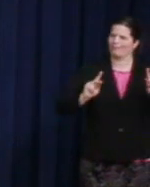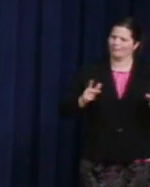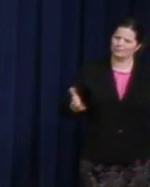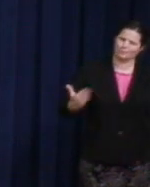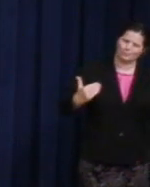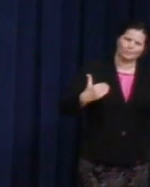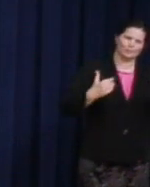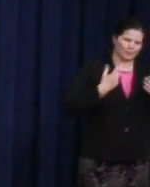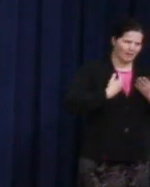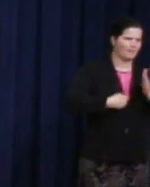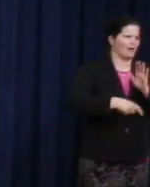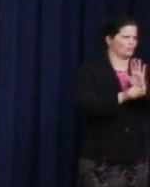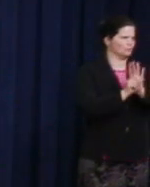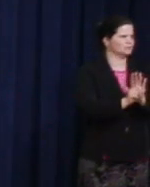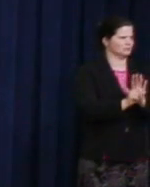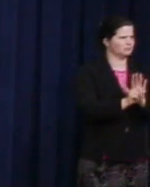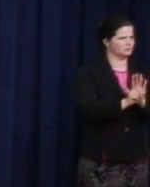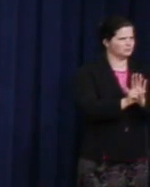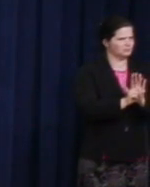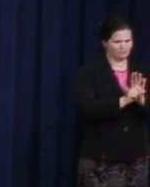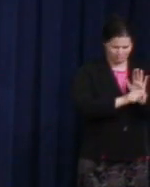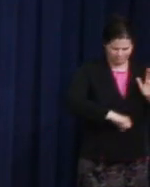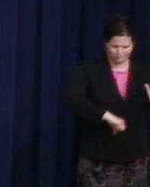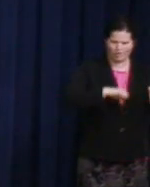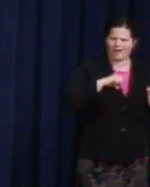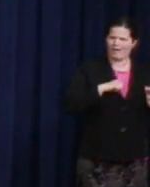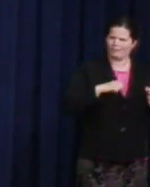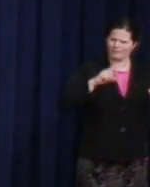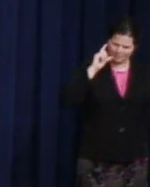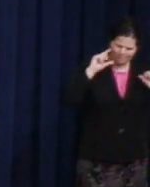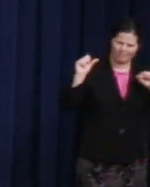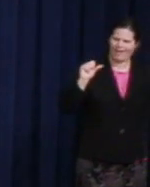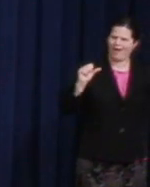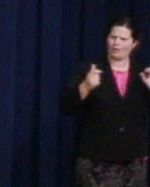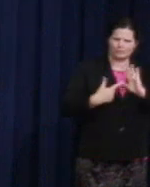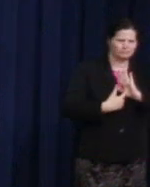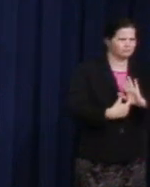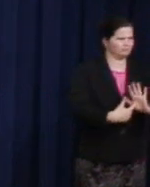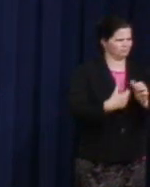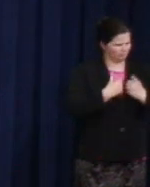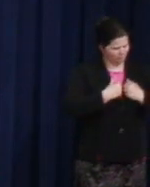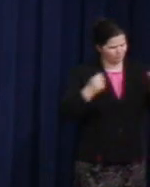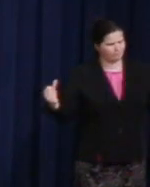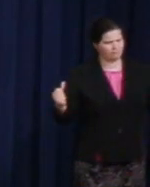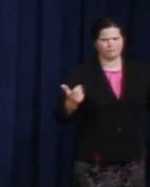a first to be so loud, and proud, and authentic --